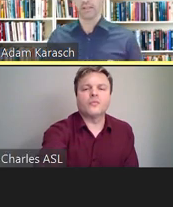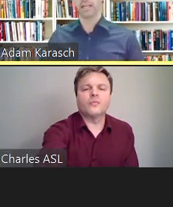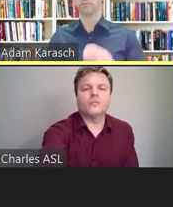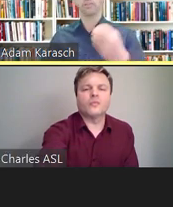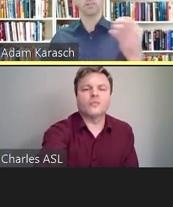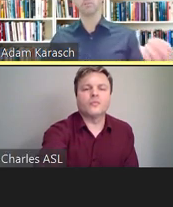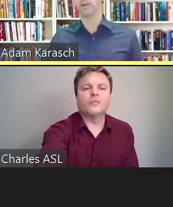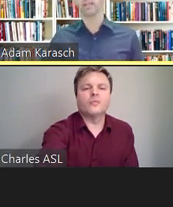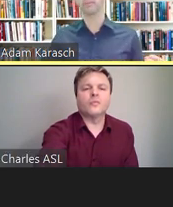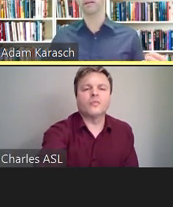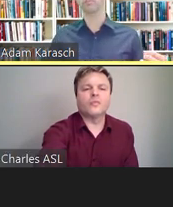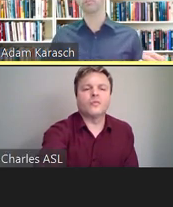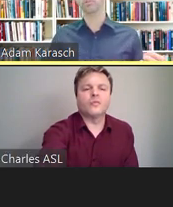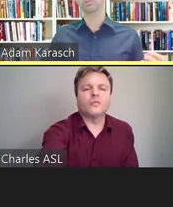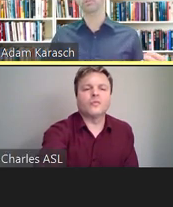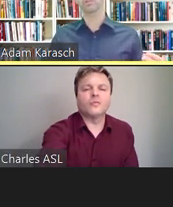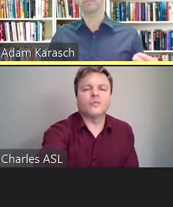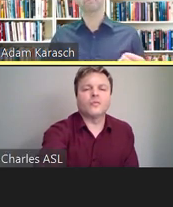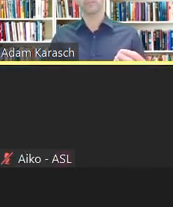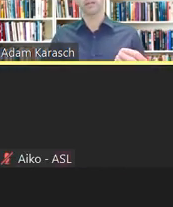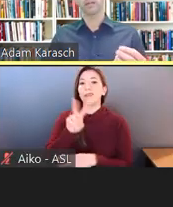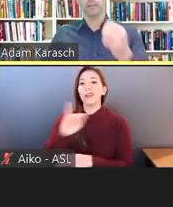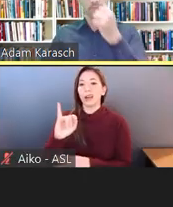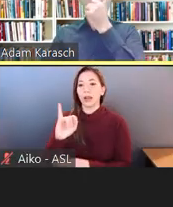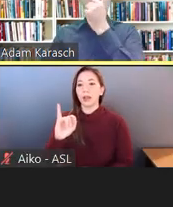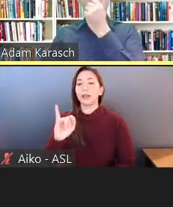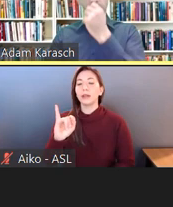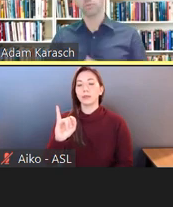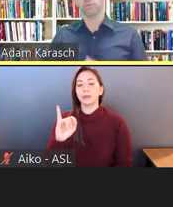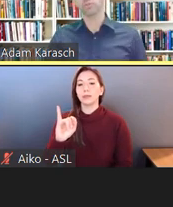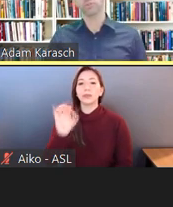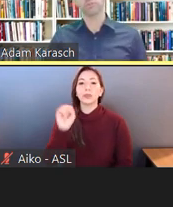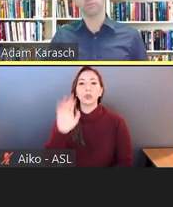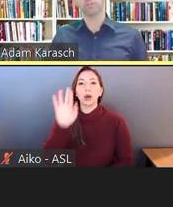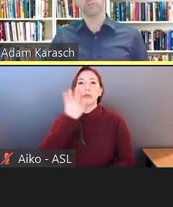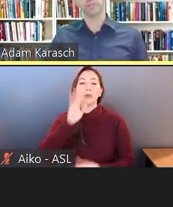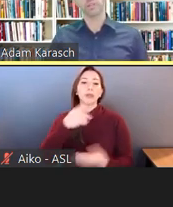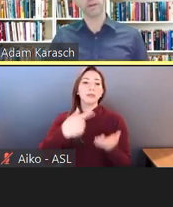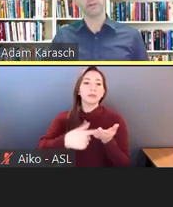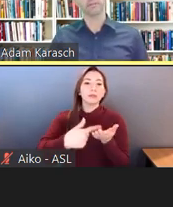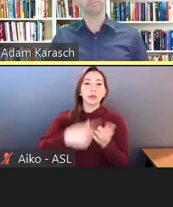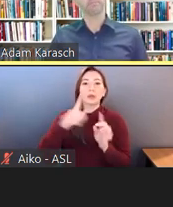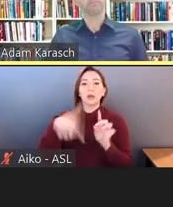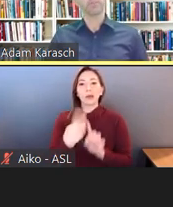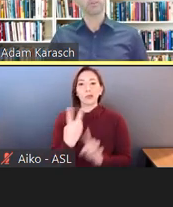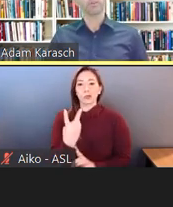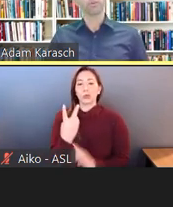And I'm just going to be talking about two solutions for the visually impaired.